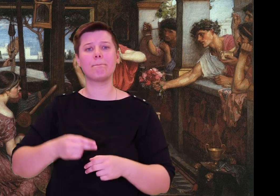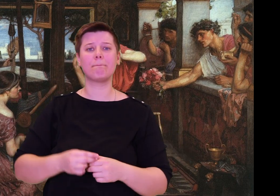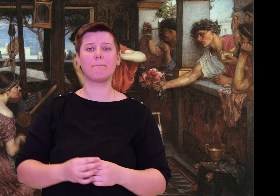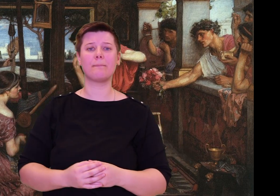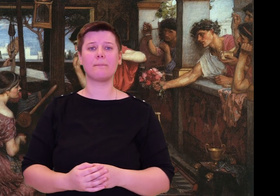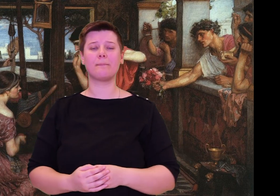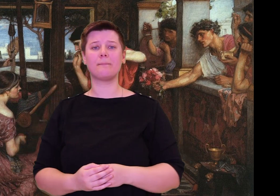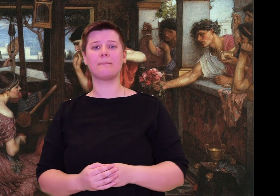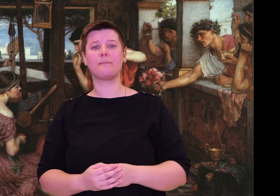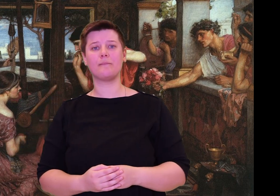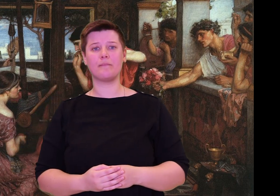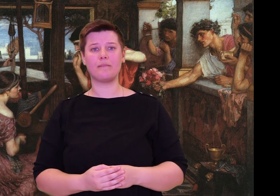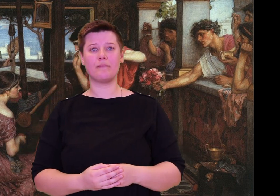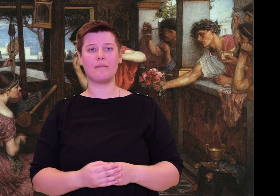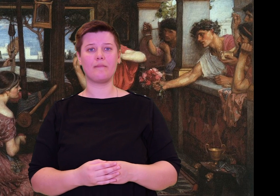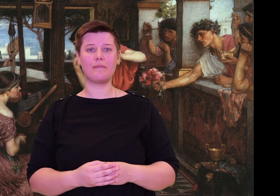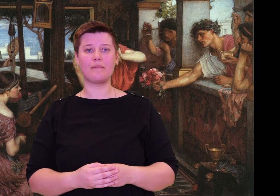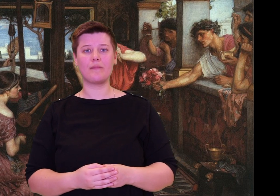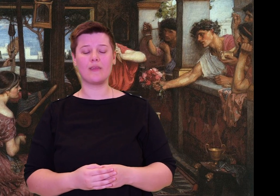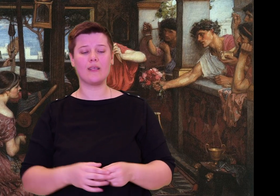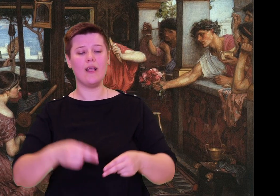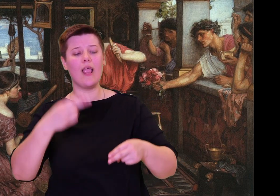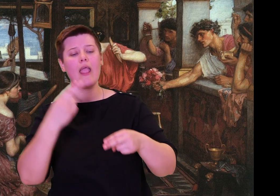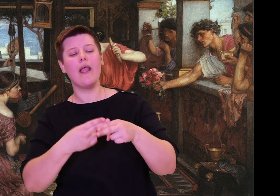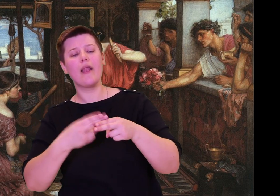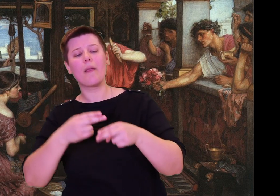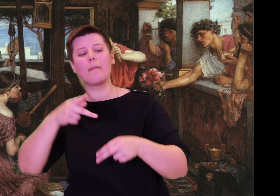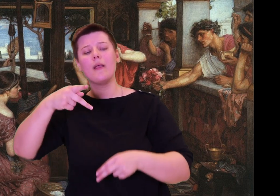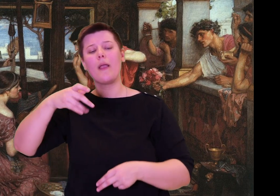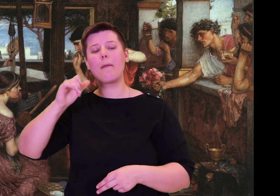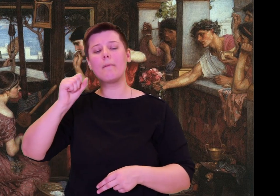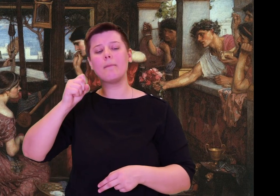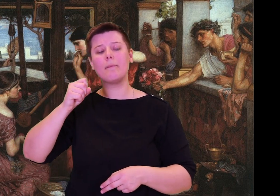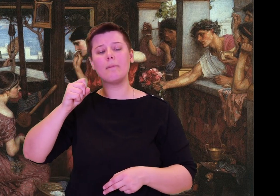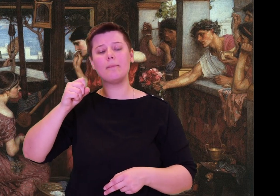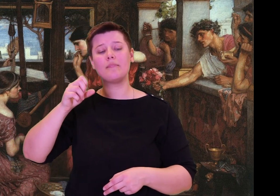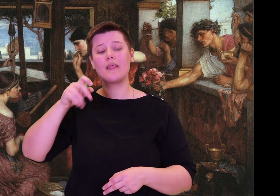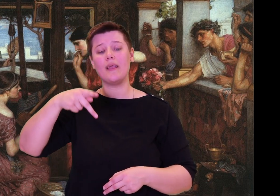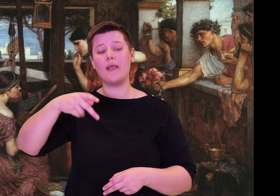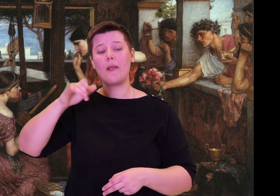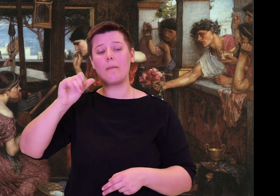through your own wits and with divine assistance. The gods have blessed you in